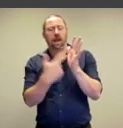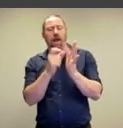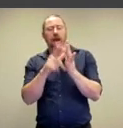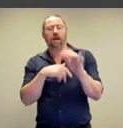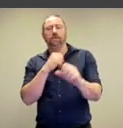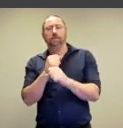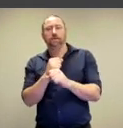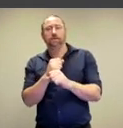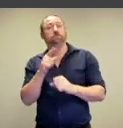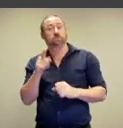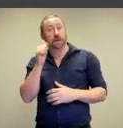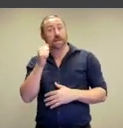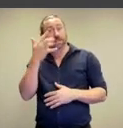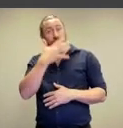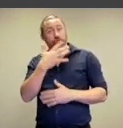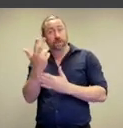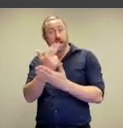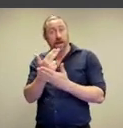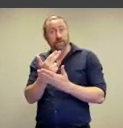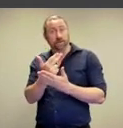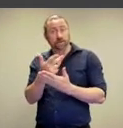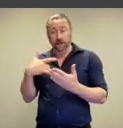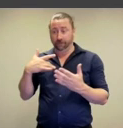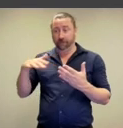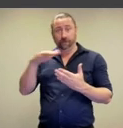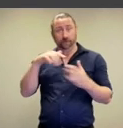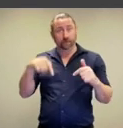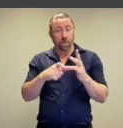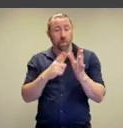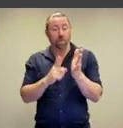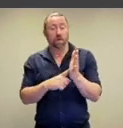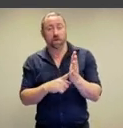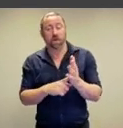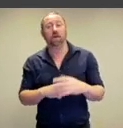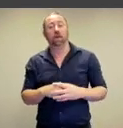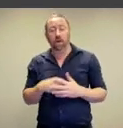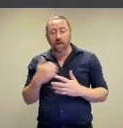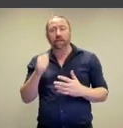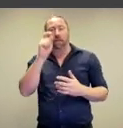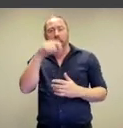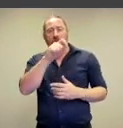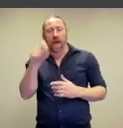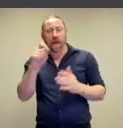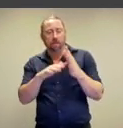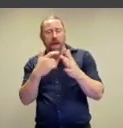Dale Harding, a local Indigenous artist